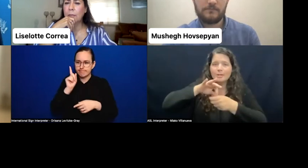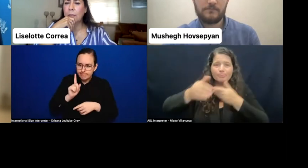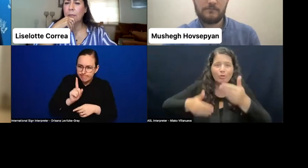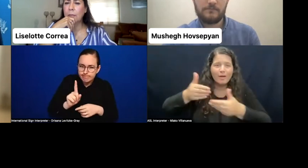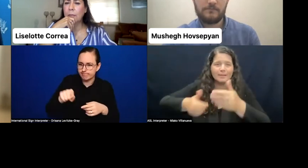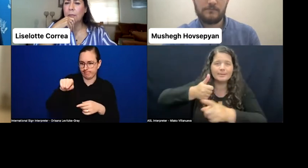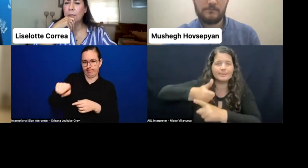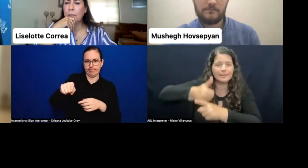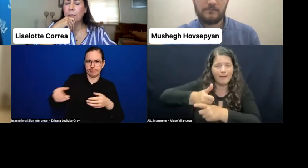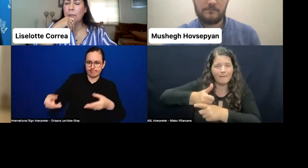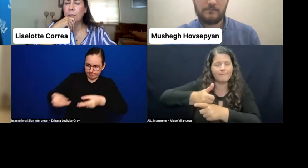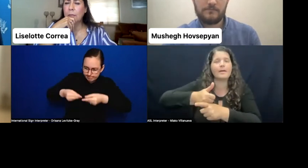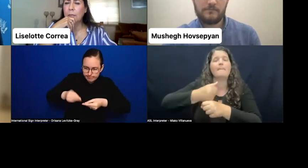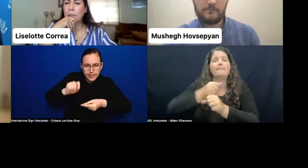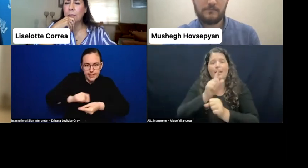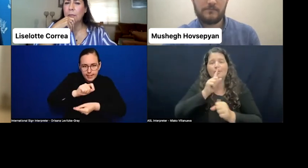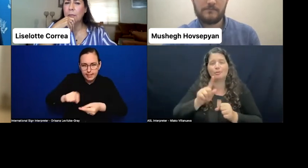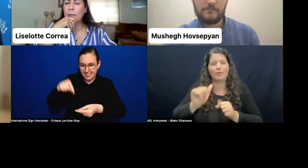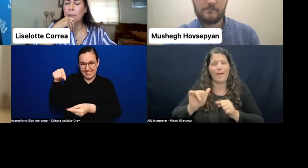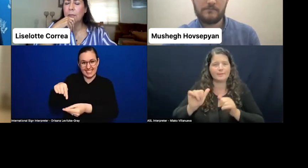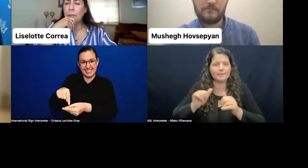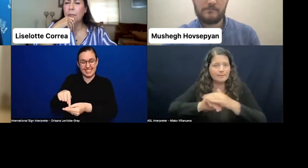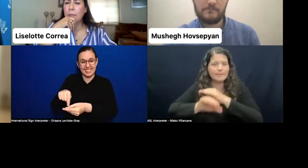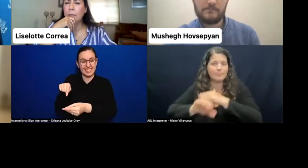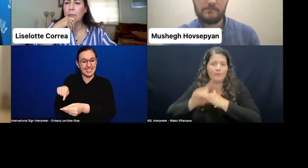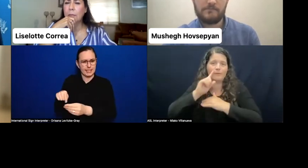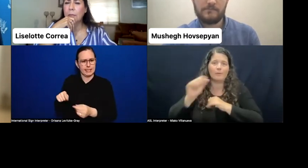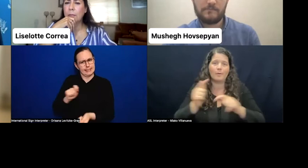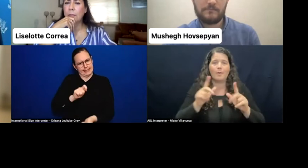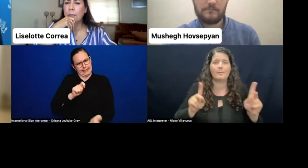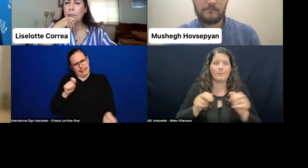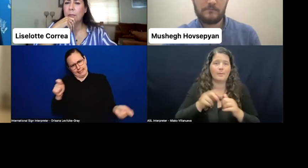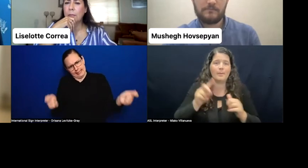are accessible for persons with disabilities.